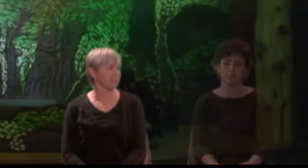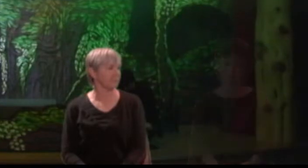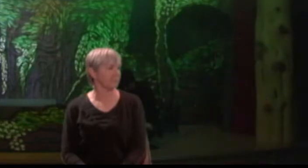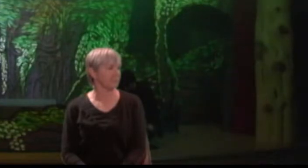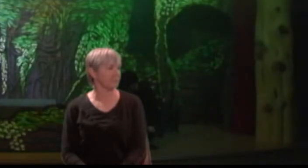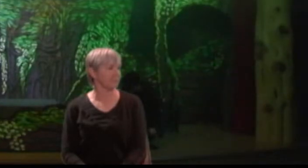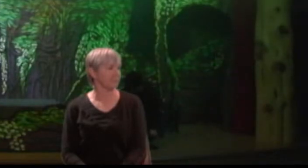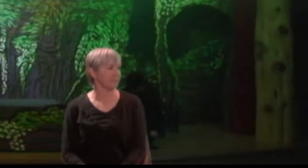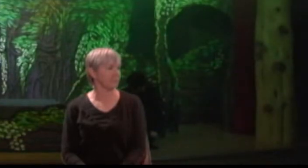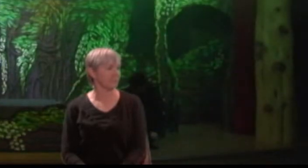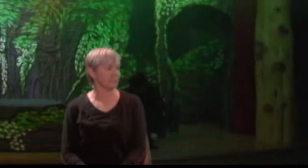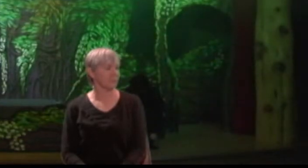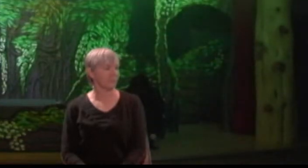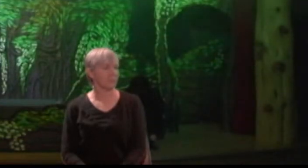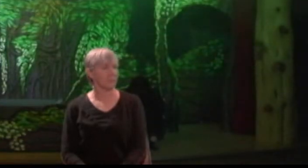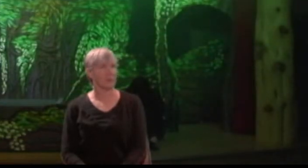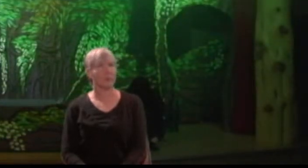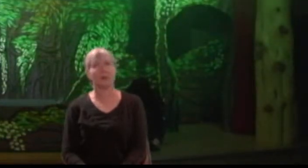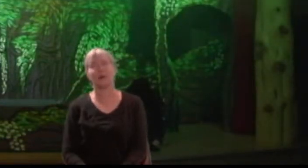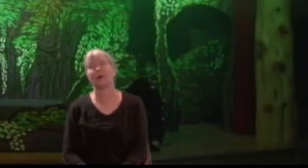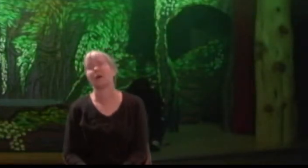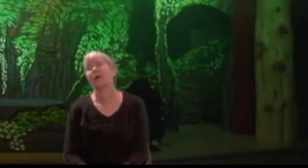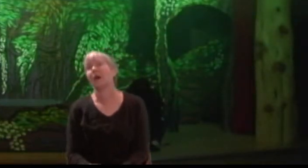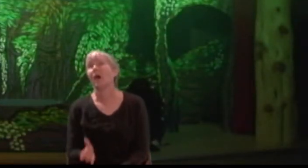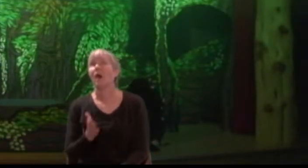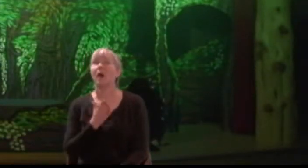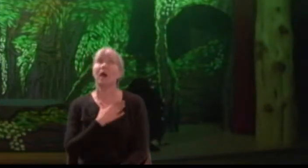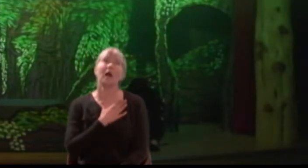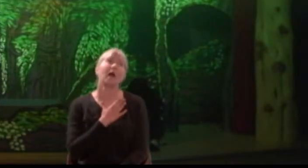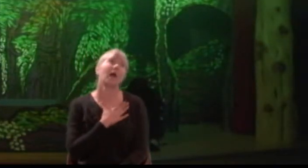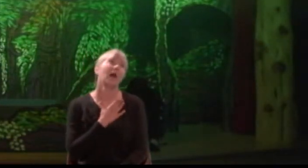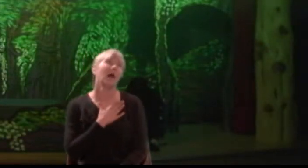Helena: Oh weary night, O long and tedious night.